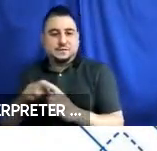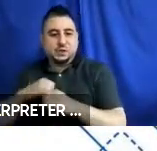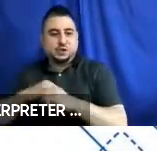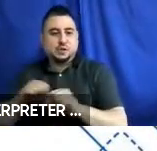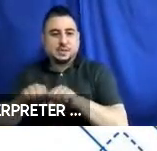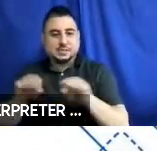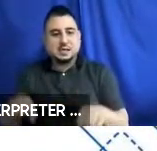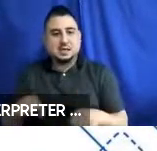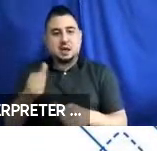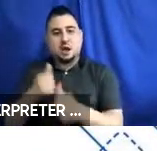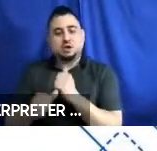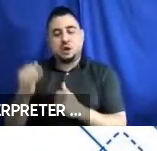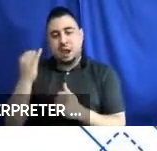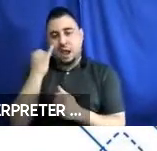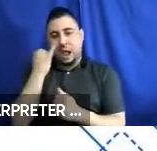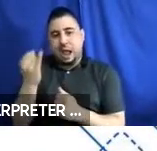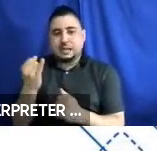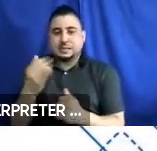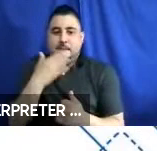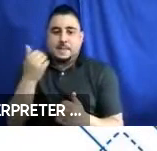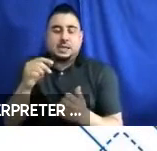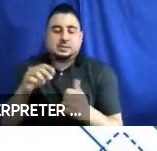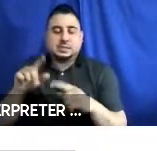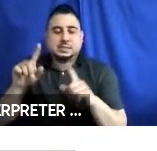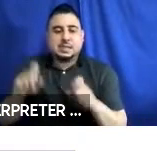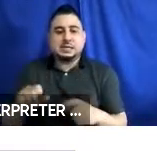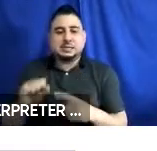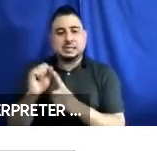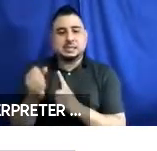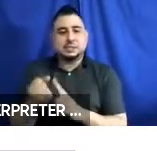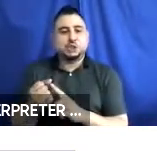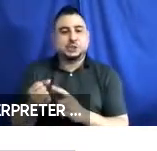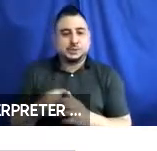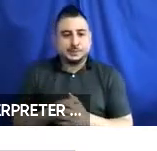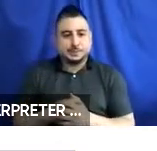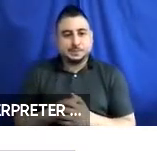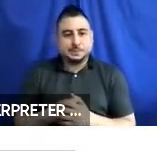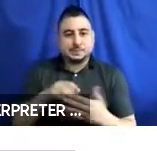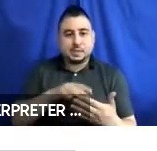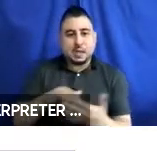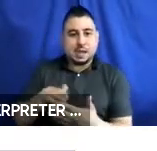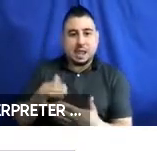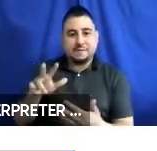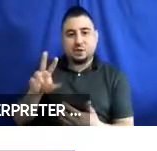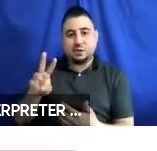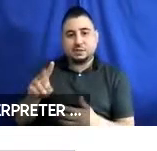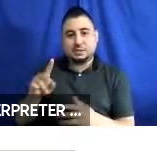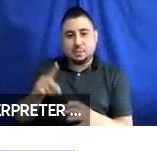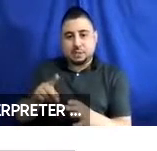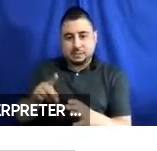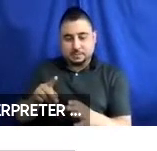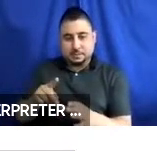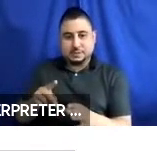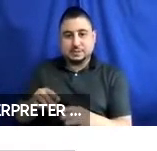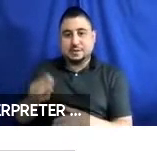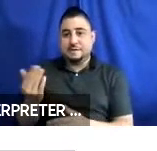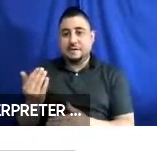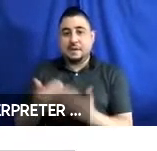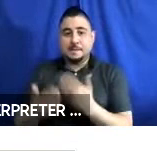under ideal test conditions. Next. The study had 36 participants. 15 manual wheelchair